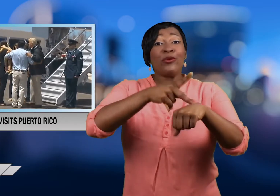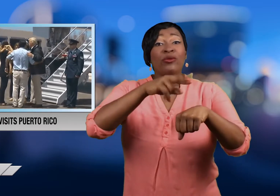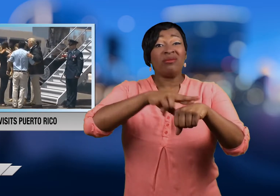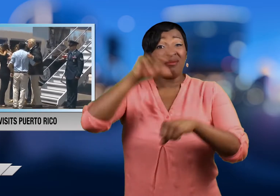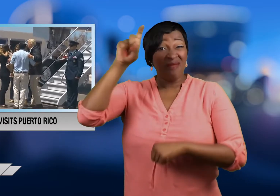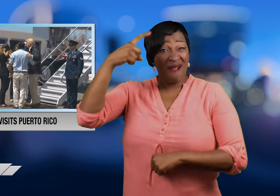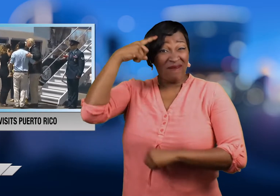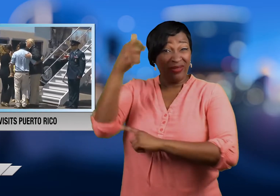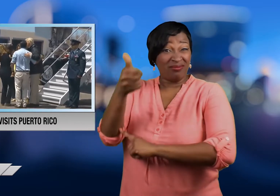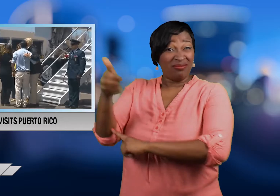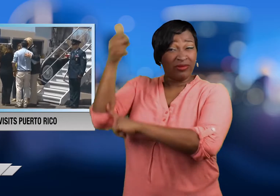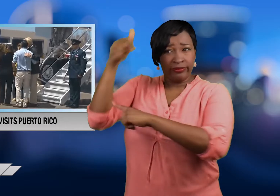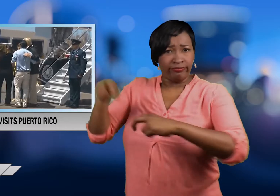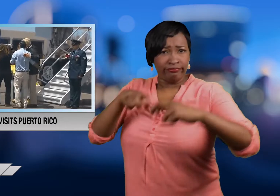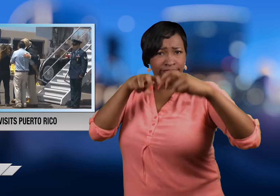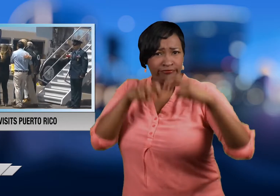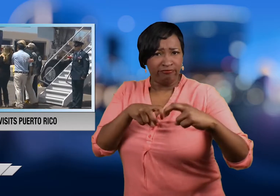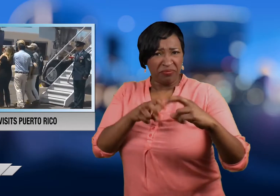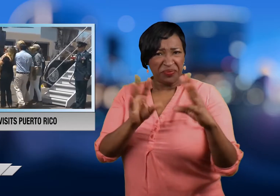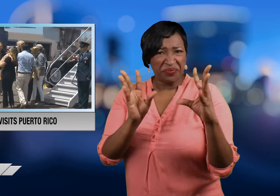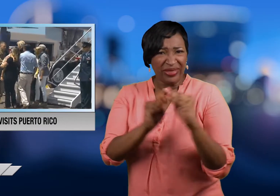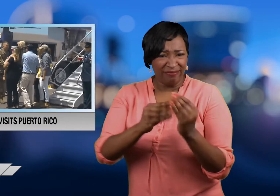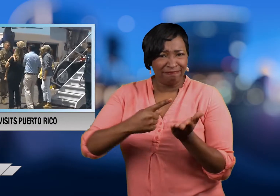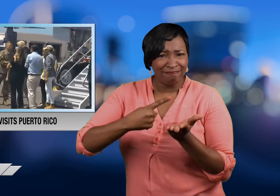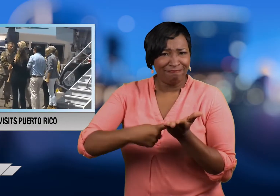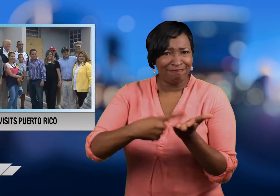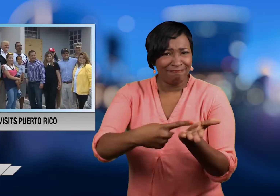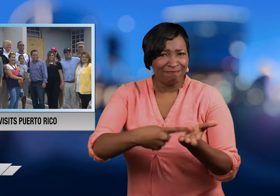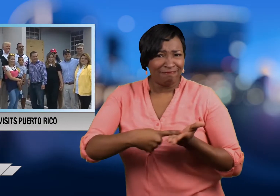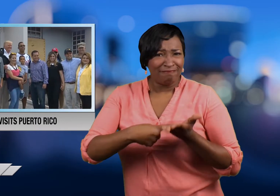President Trump met with Puerto Rican government officials to